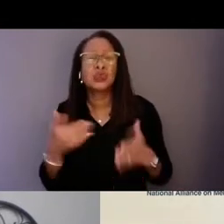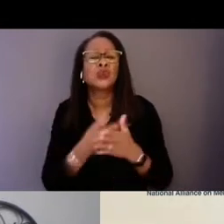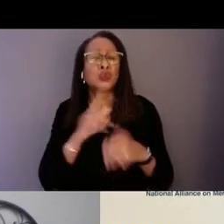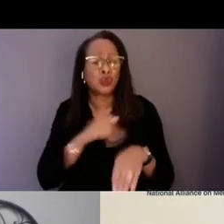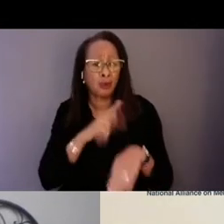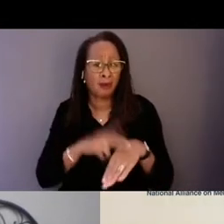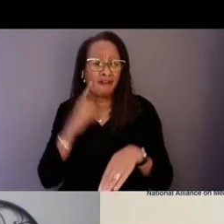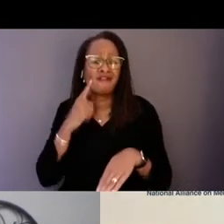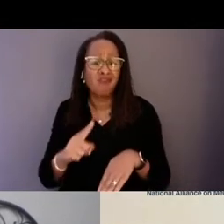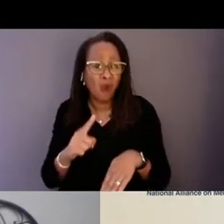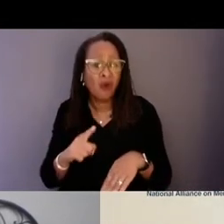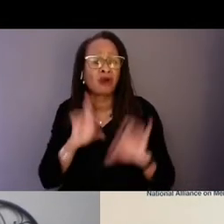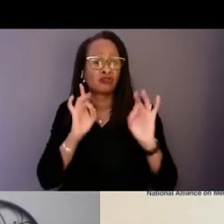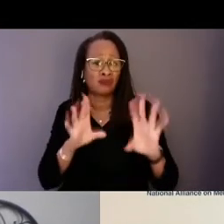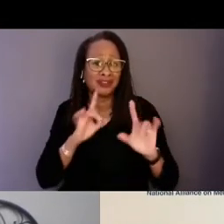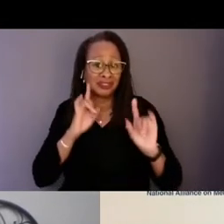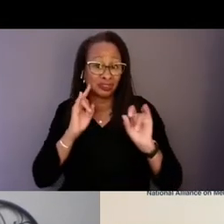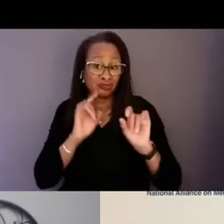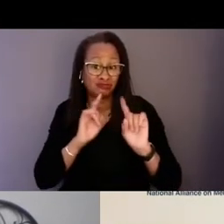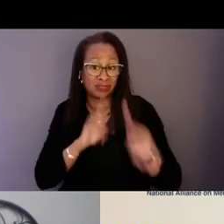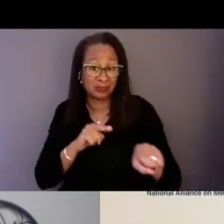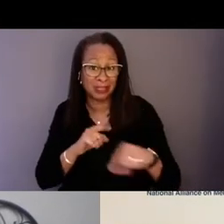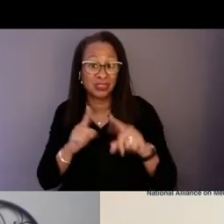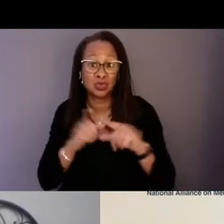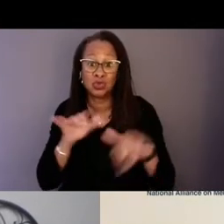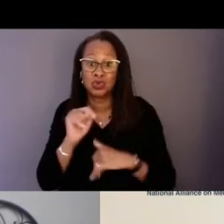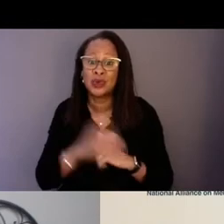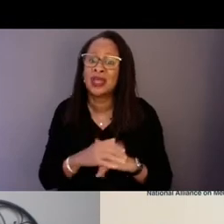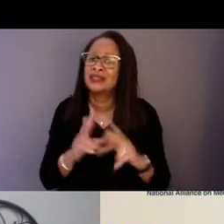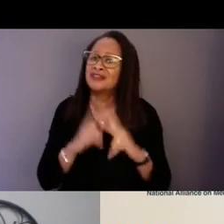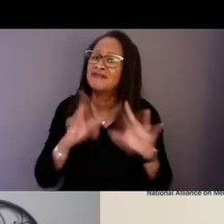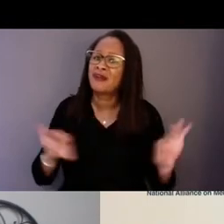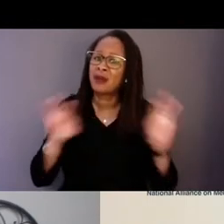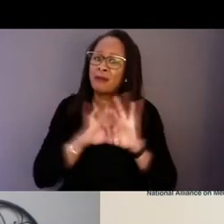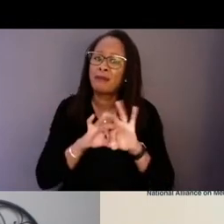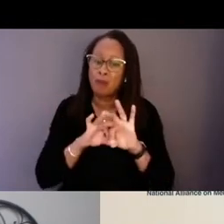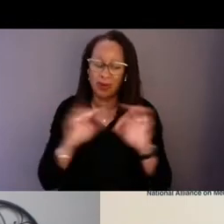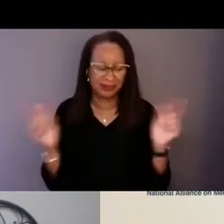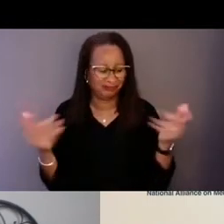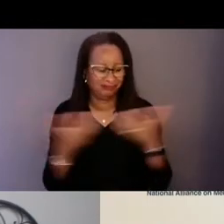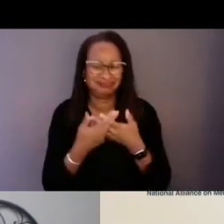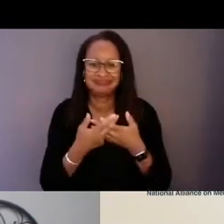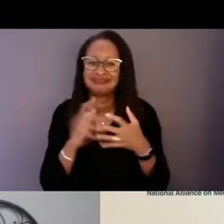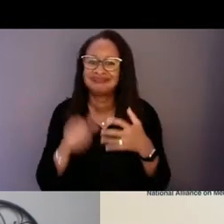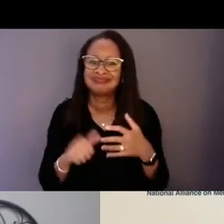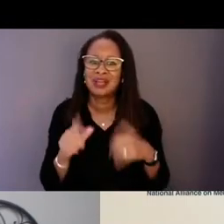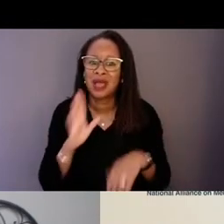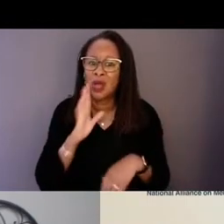And to do that, this is a very important convening, and convenings like this will continue to be important.